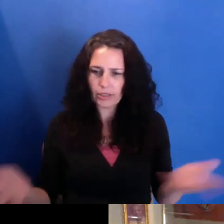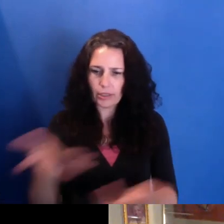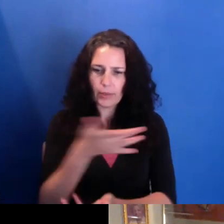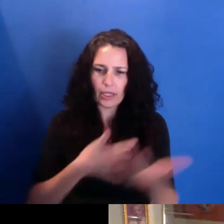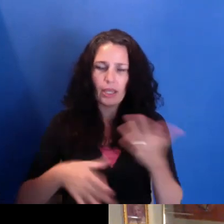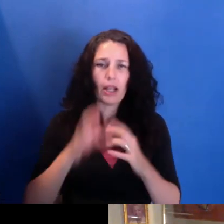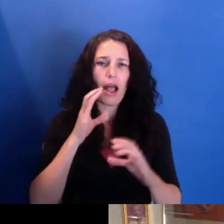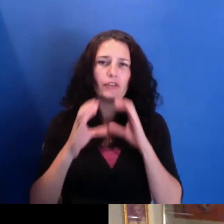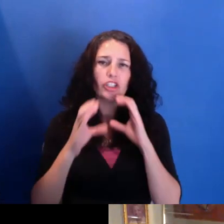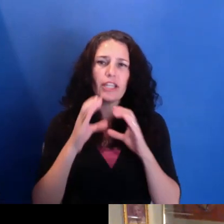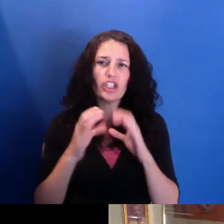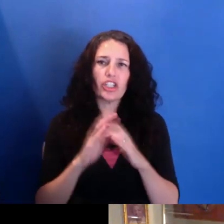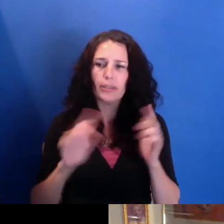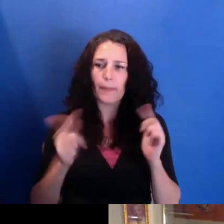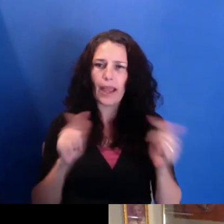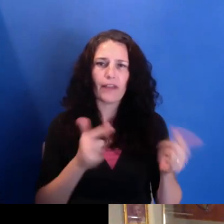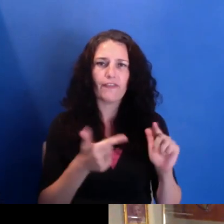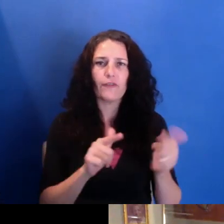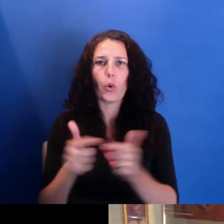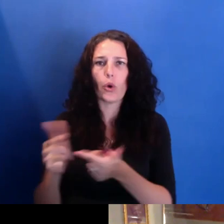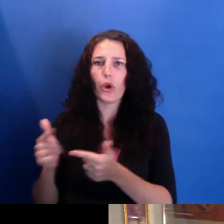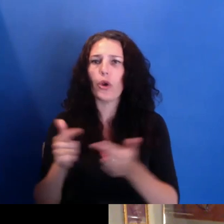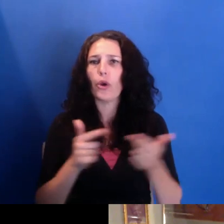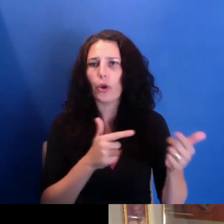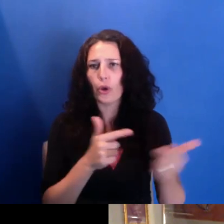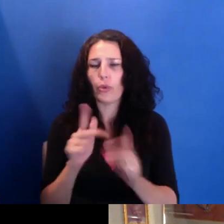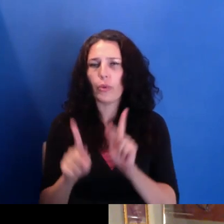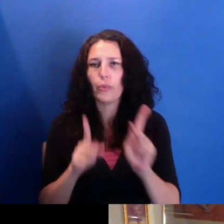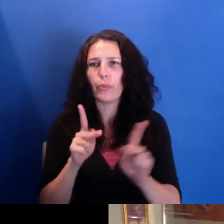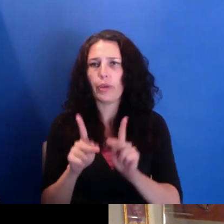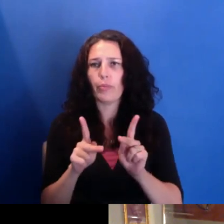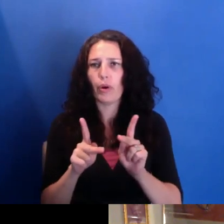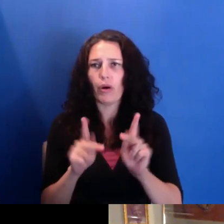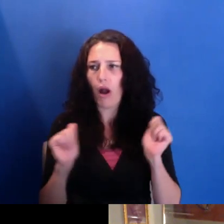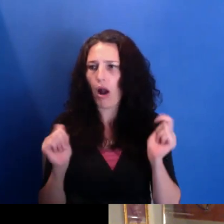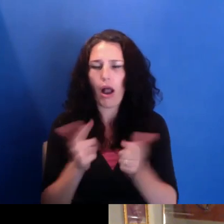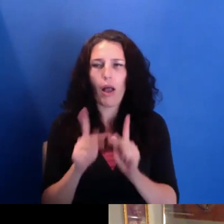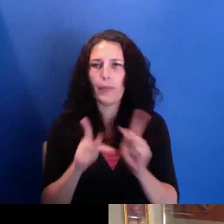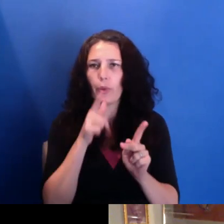there has to be a lot of back and forth with folks, all folks that are really working for--